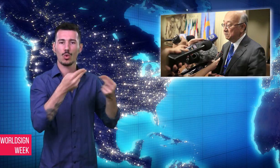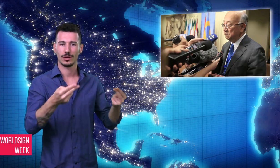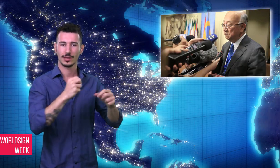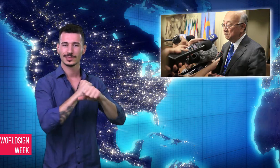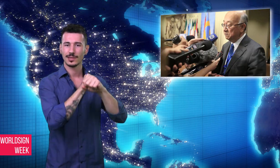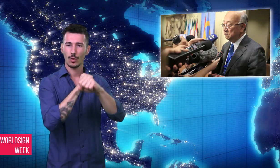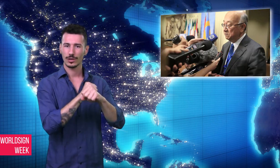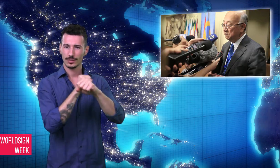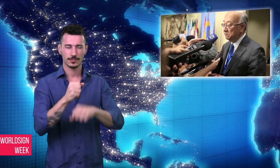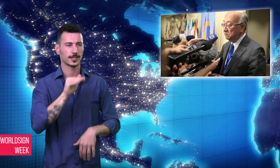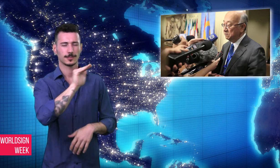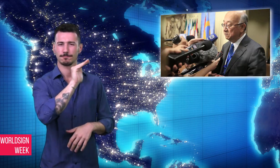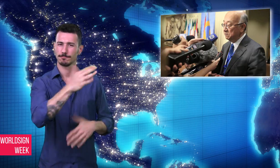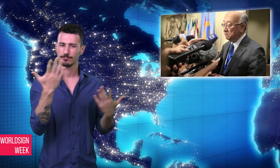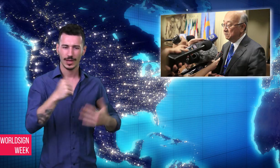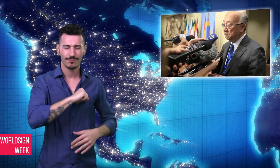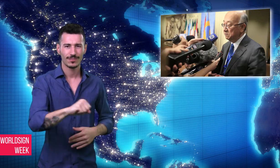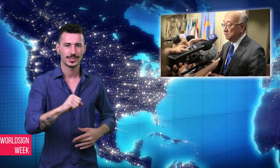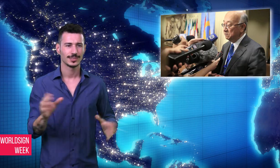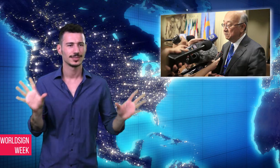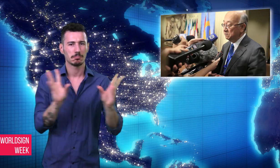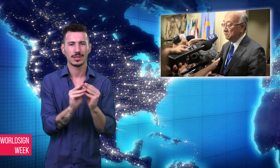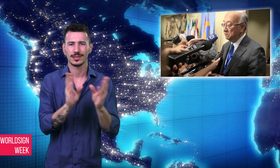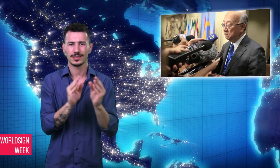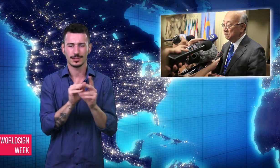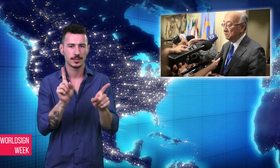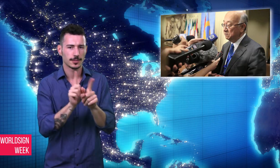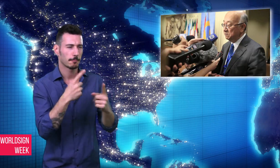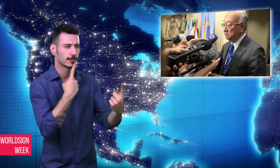Japan has requested an U.N. Security